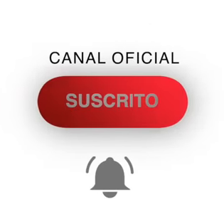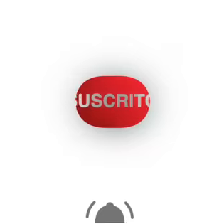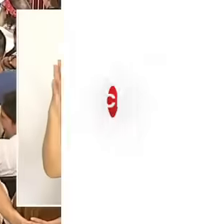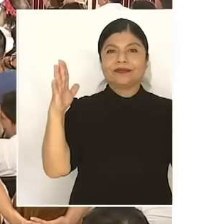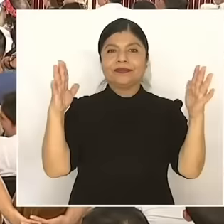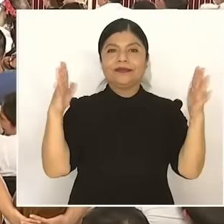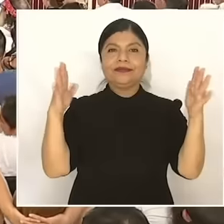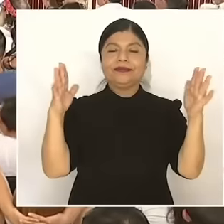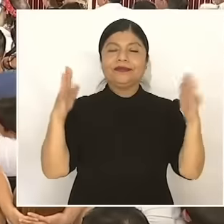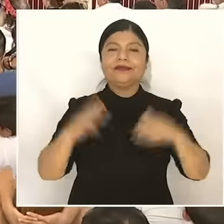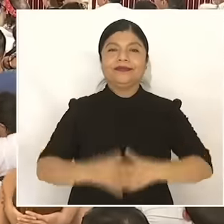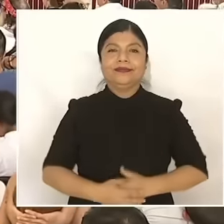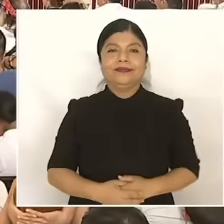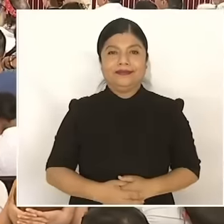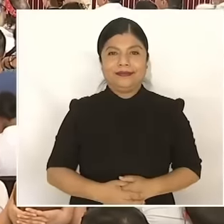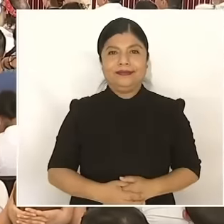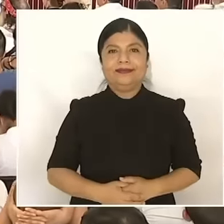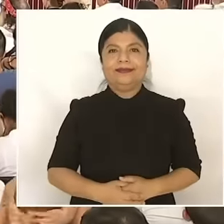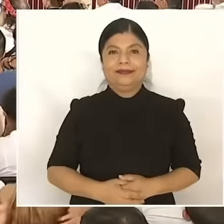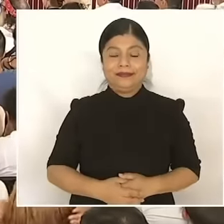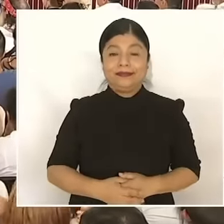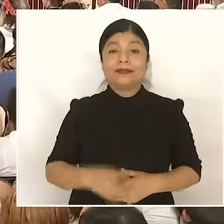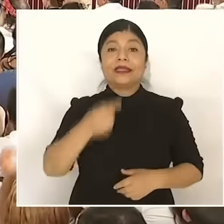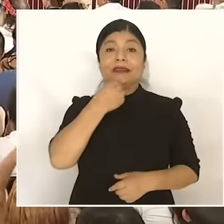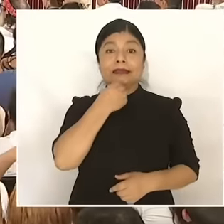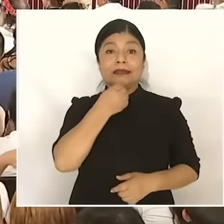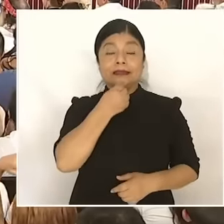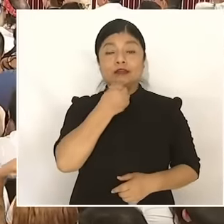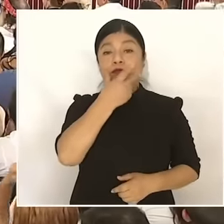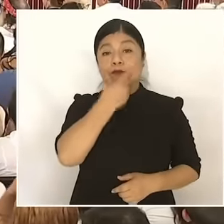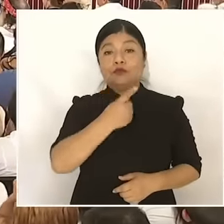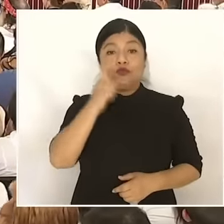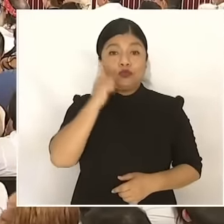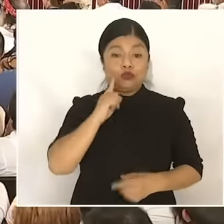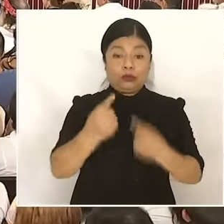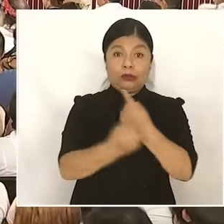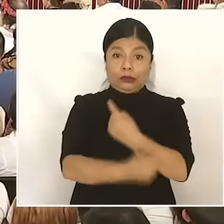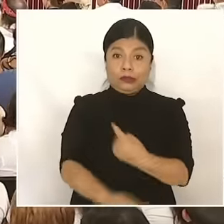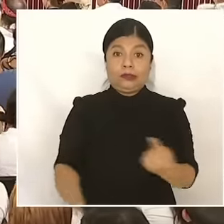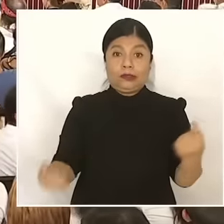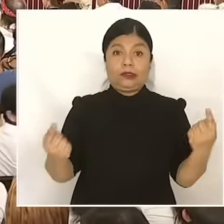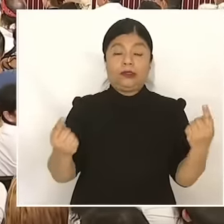In addition, all the boys and girls who go to public preschool, primary